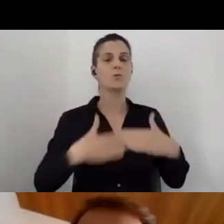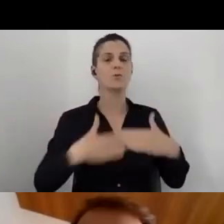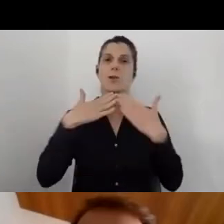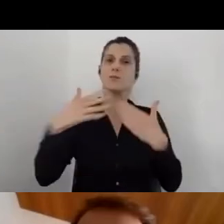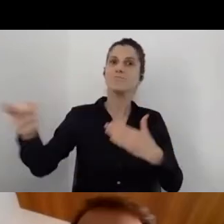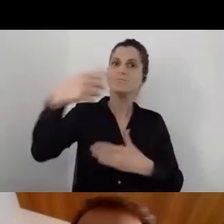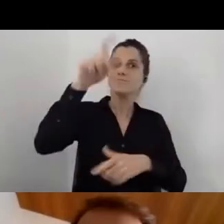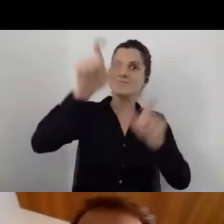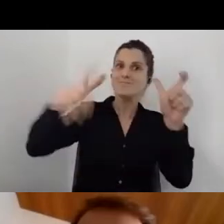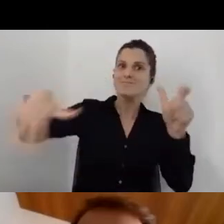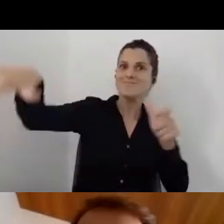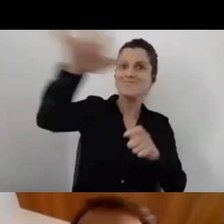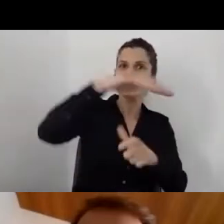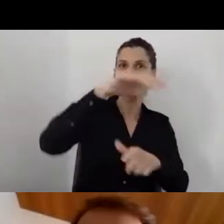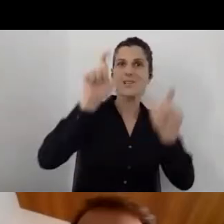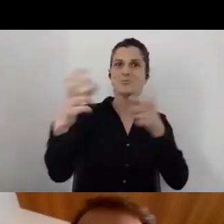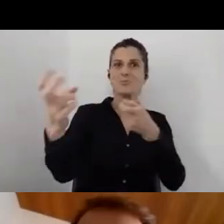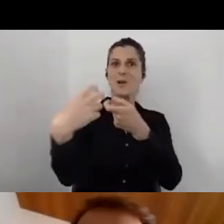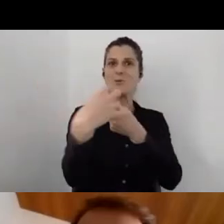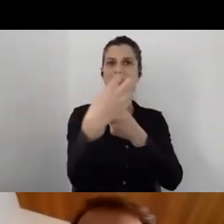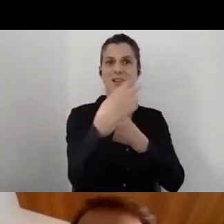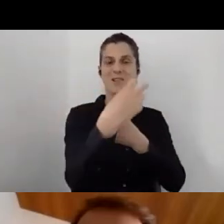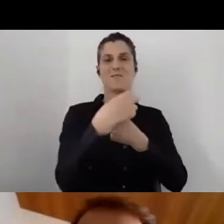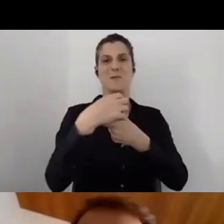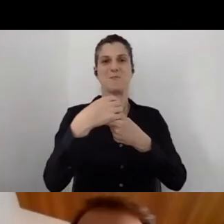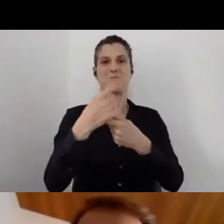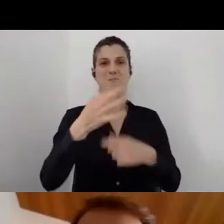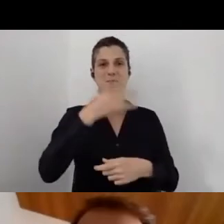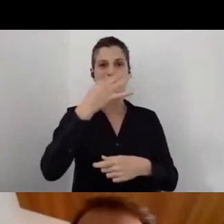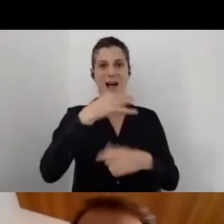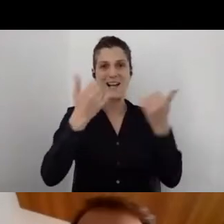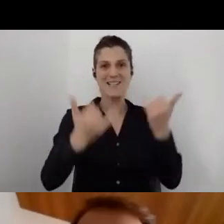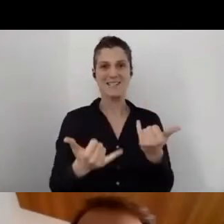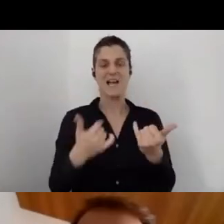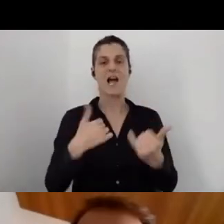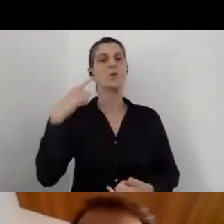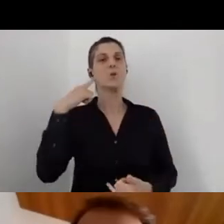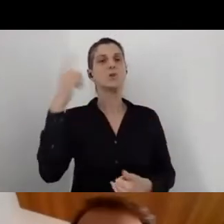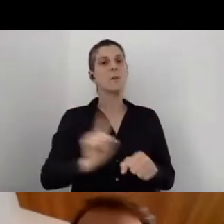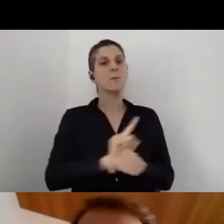all of the participants in this webinar. I know during these times of COVID-19,